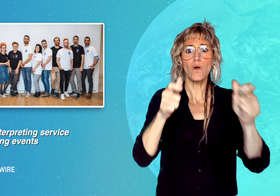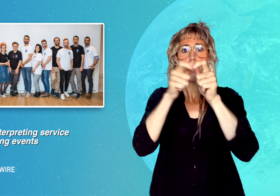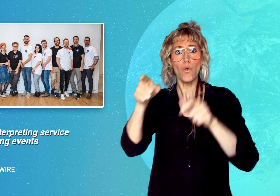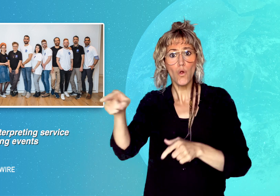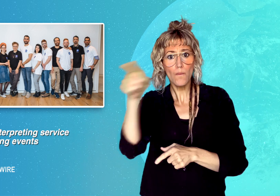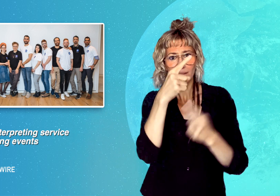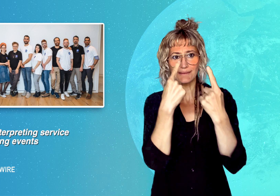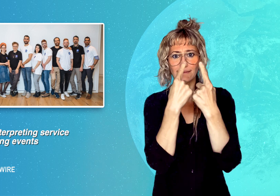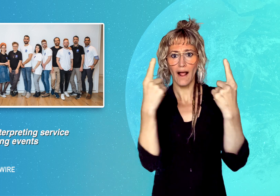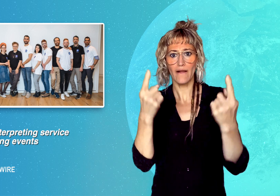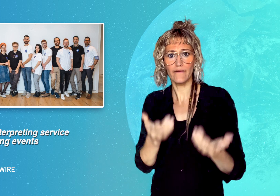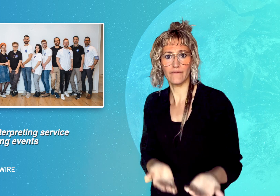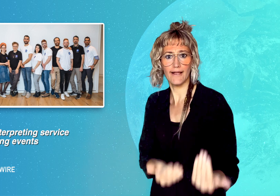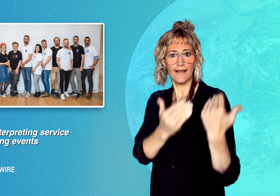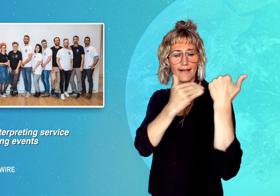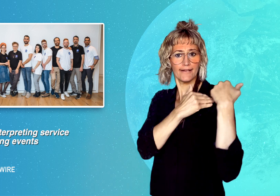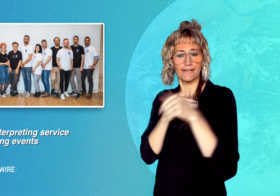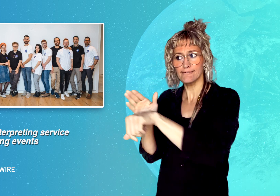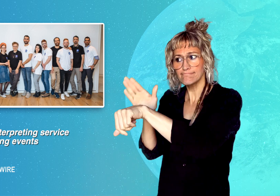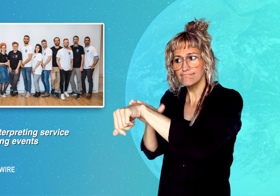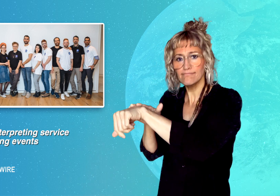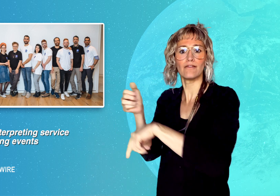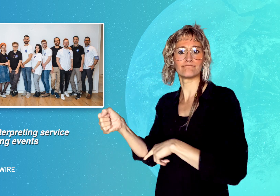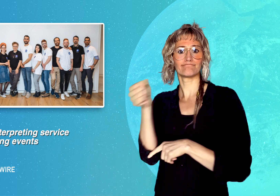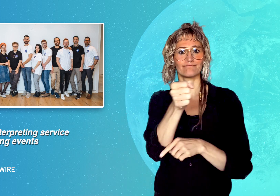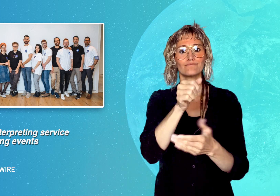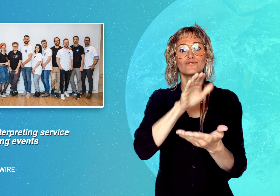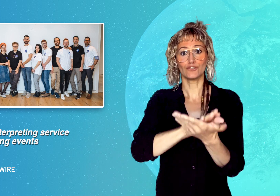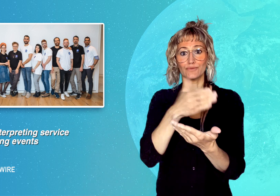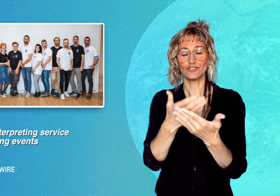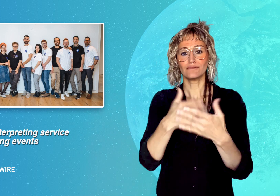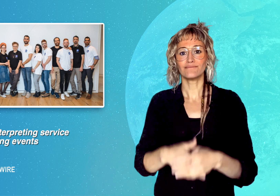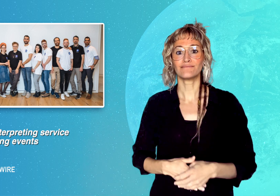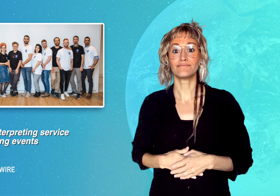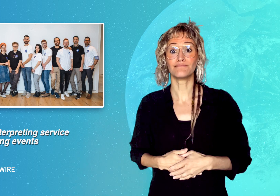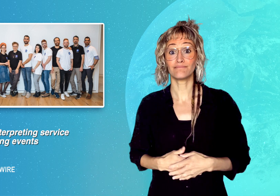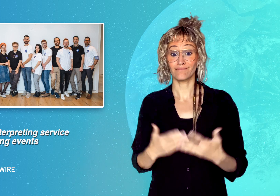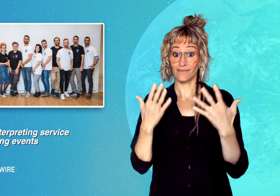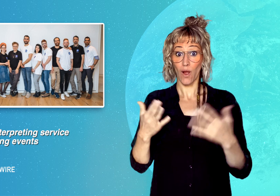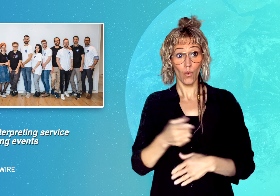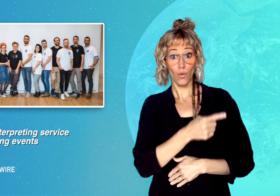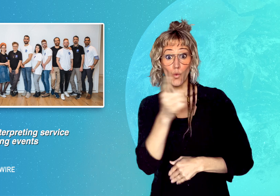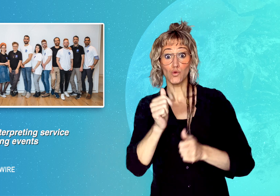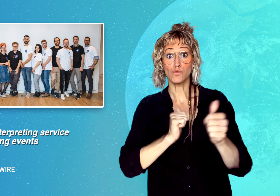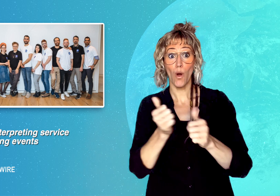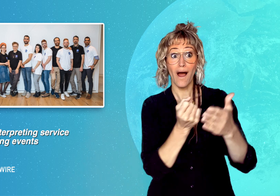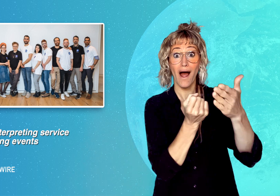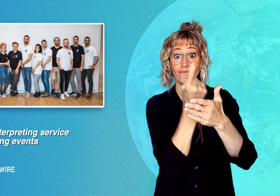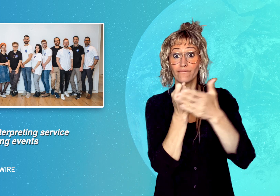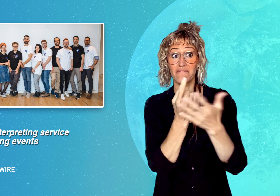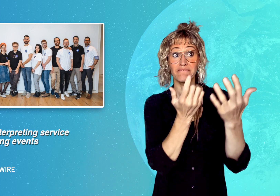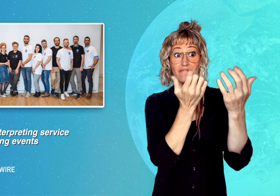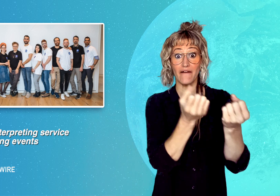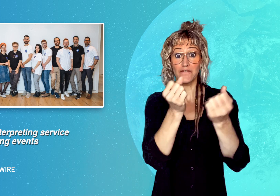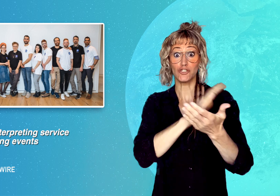instead of Deaf viewers themselves. In addition to sporting events,